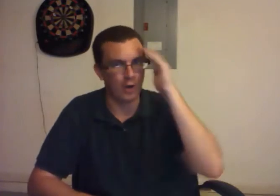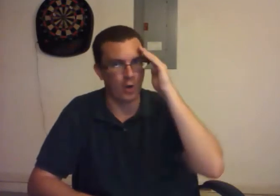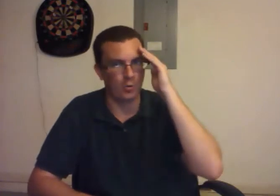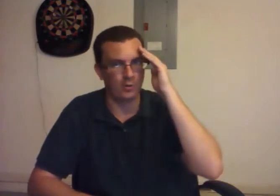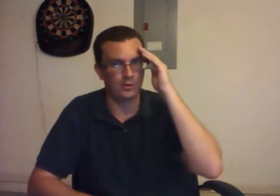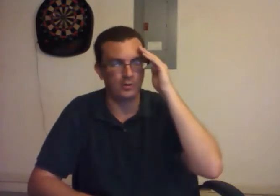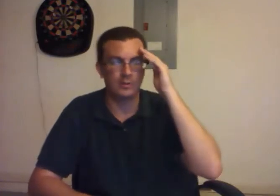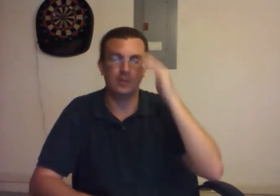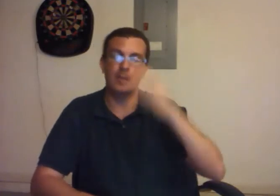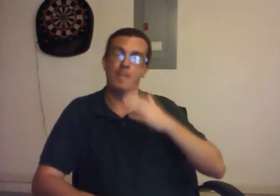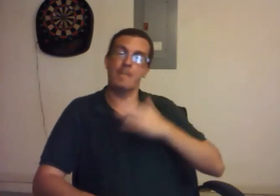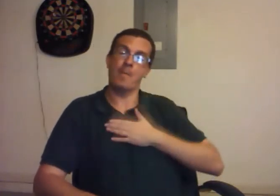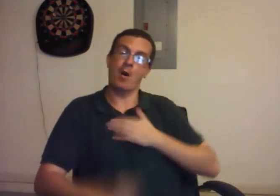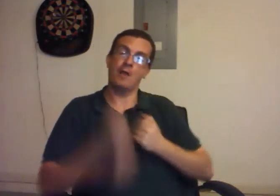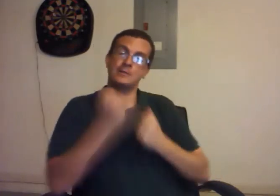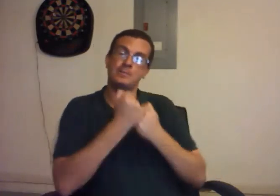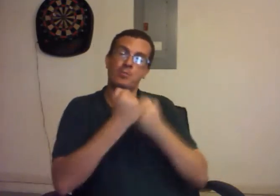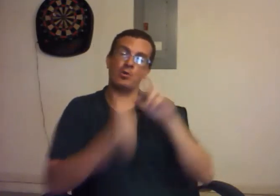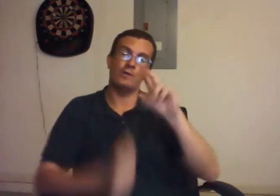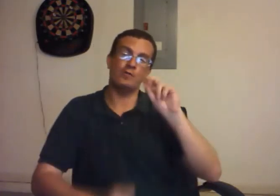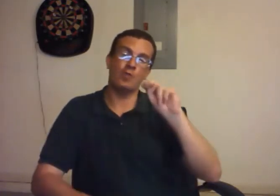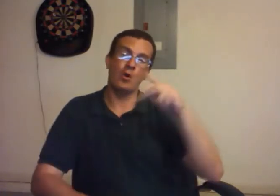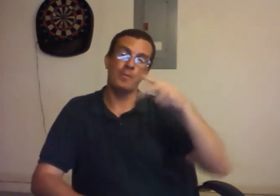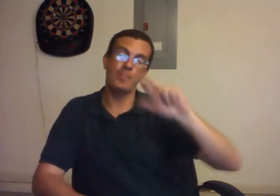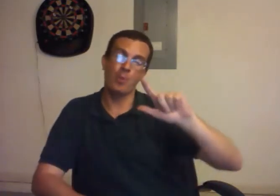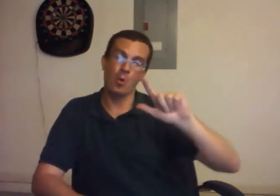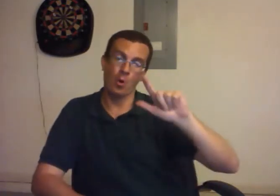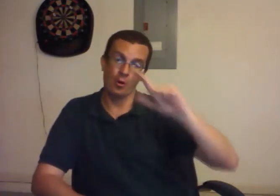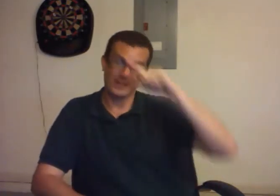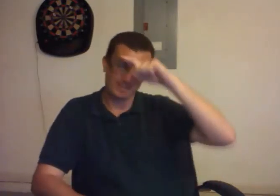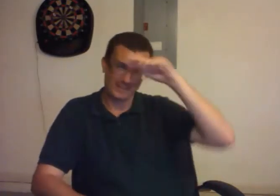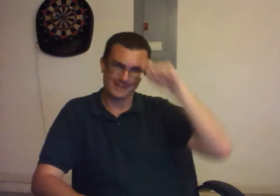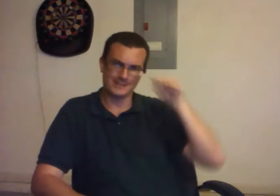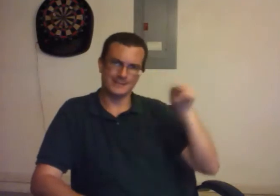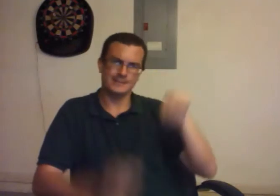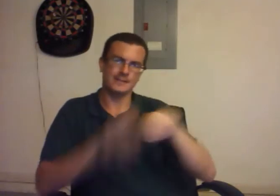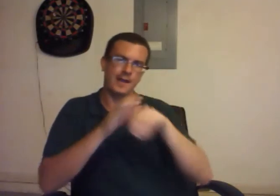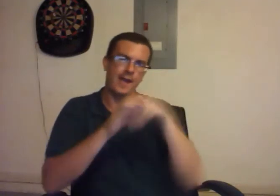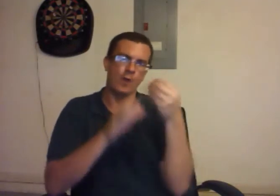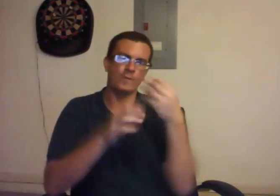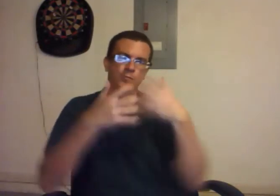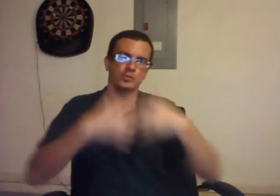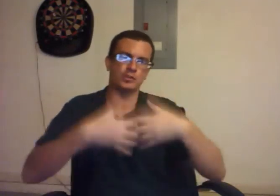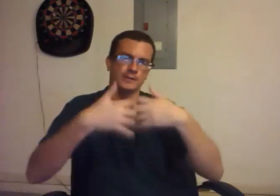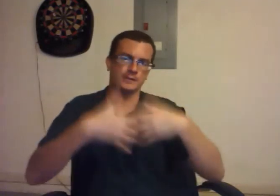My support of Ron Paul is because he is outside of the "machine".